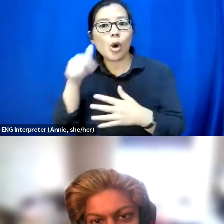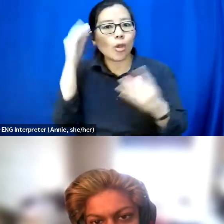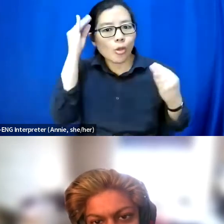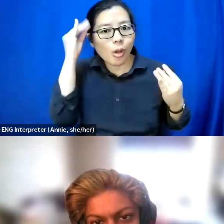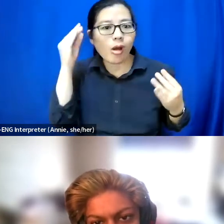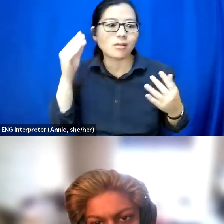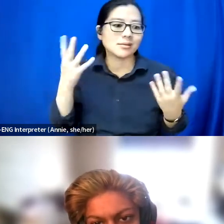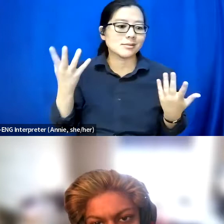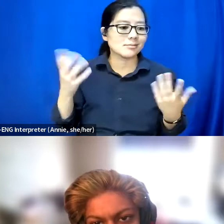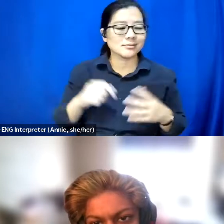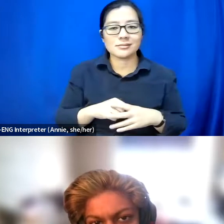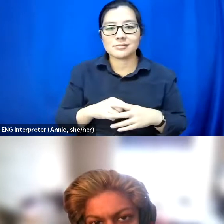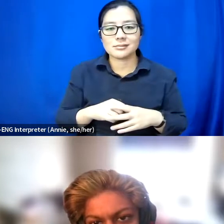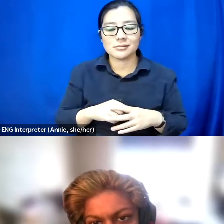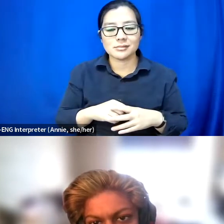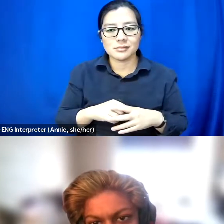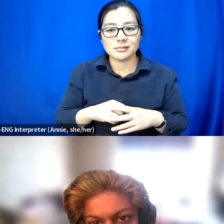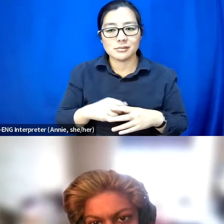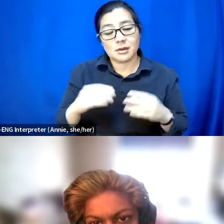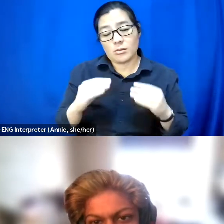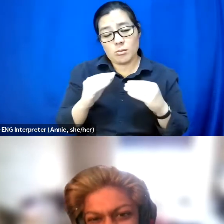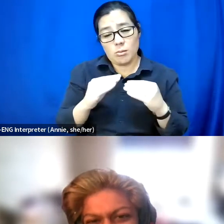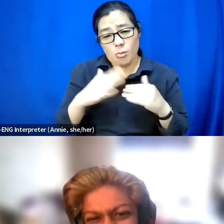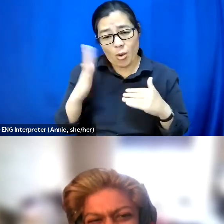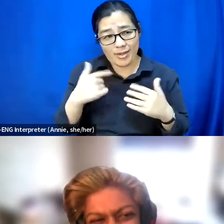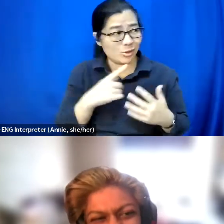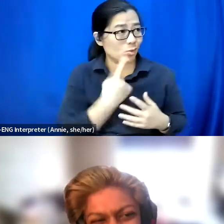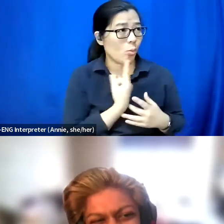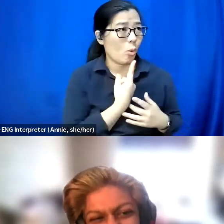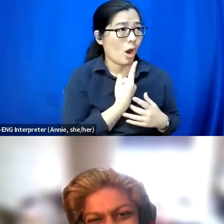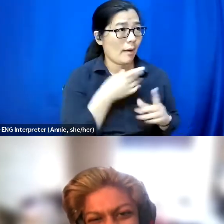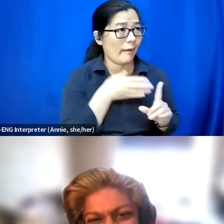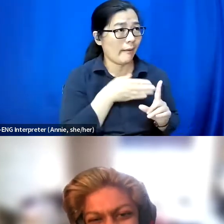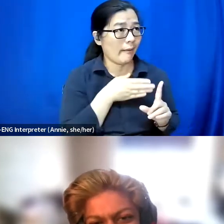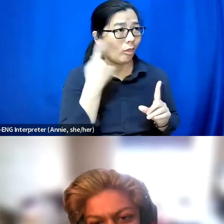And I was oh, I have more than just the one thought that I wanted to talk about.